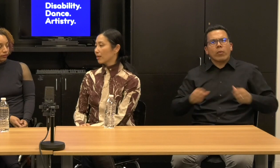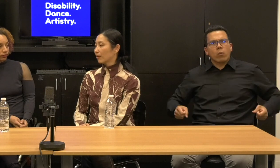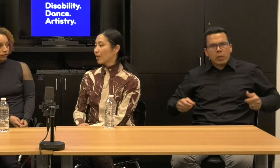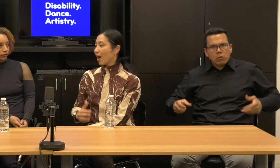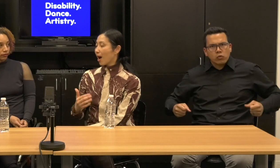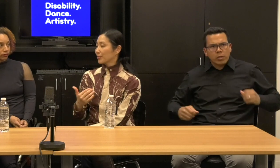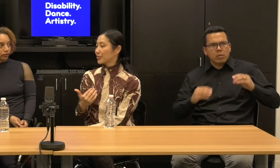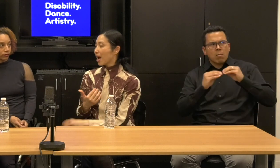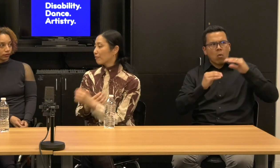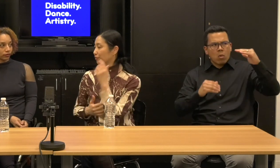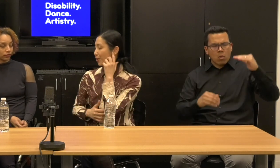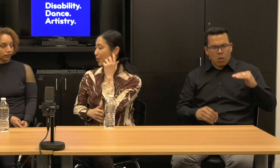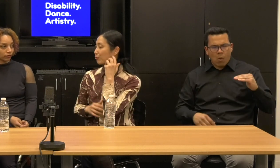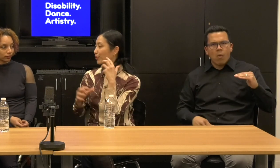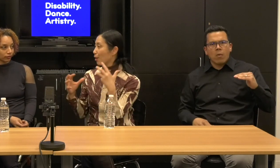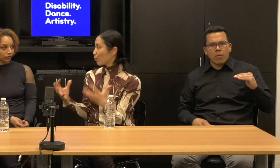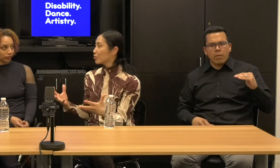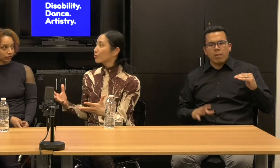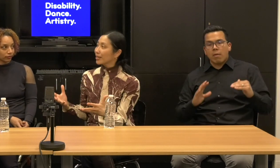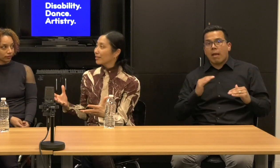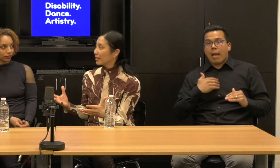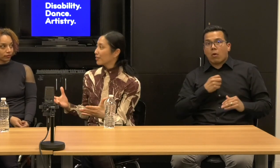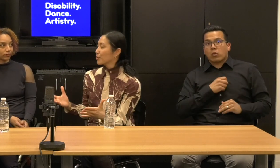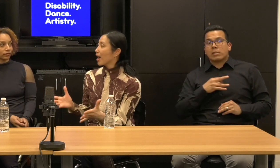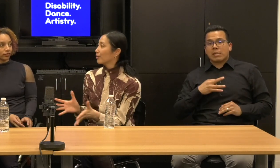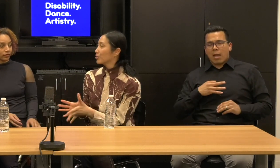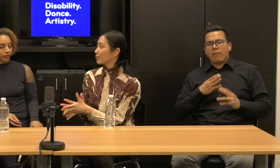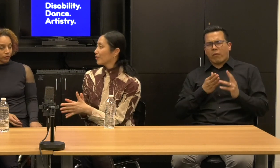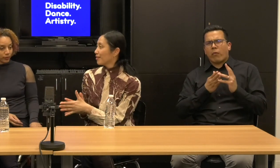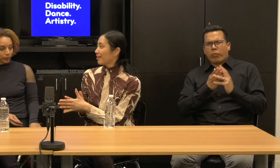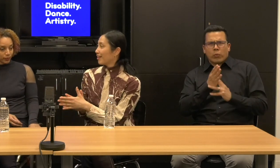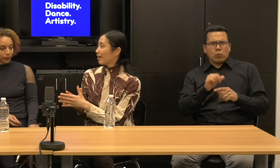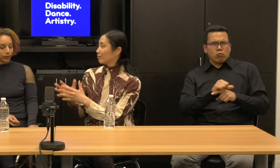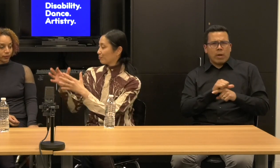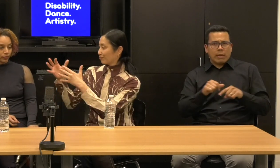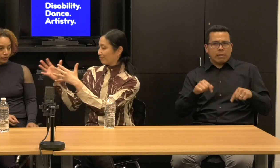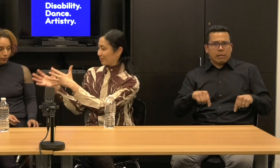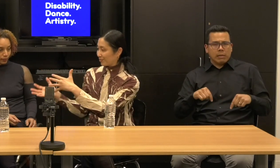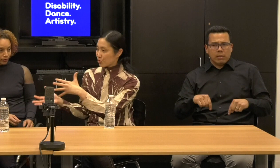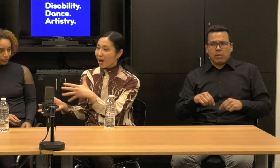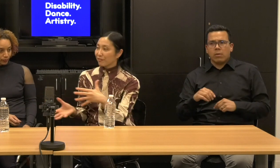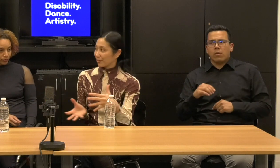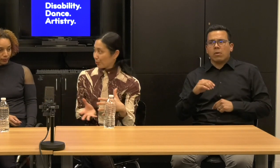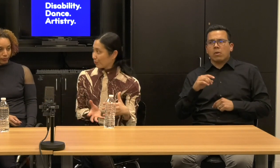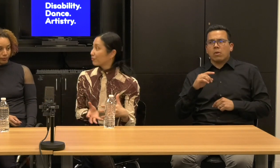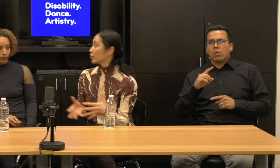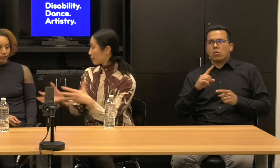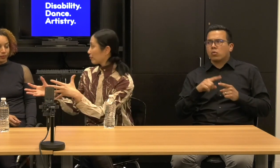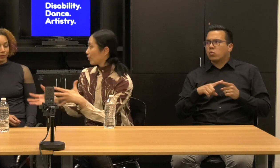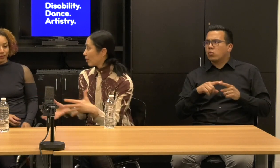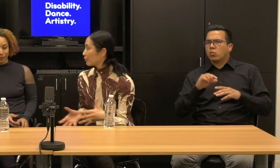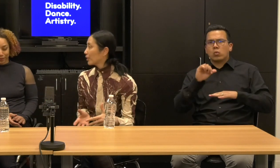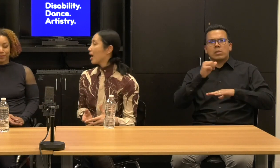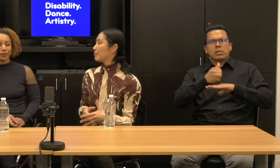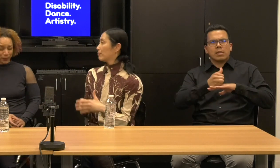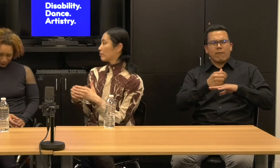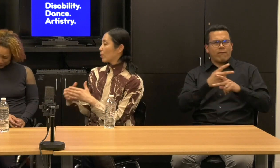And our staff went through their own training as to how to traffic flow, how do I go from